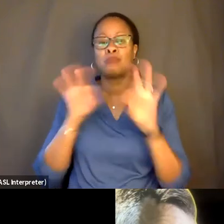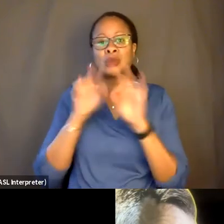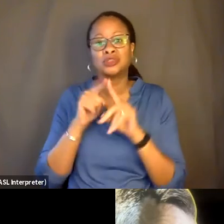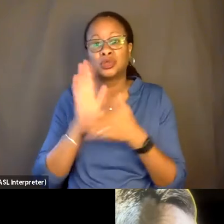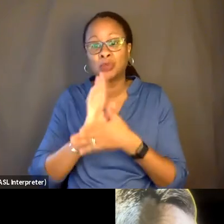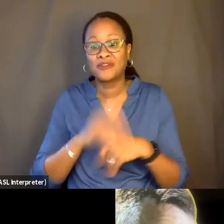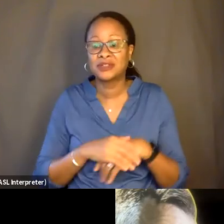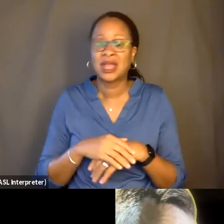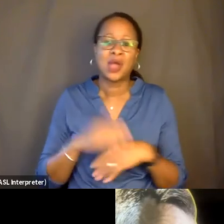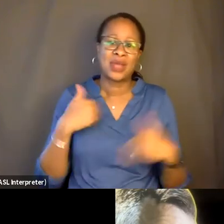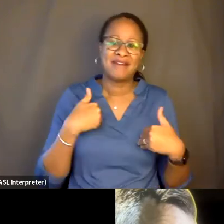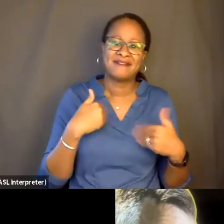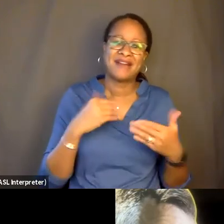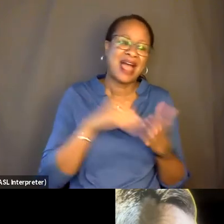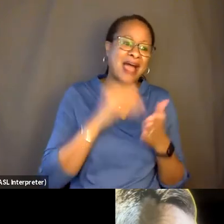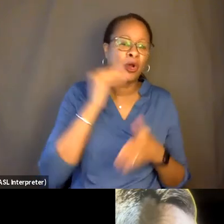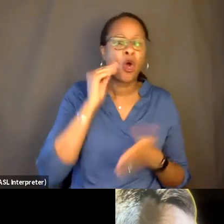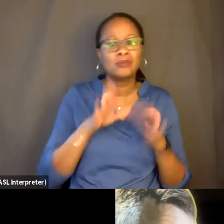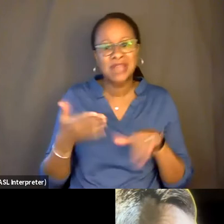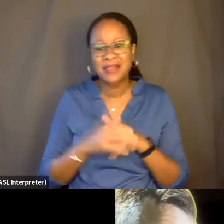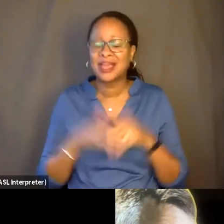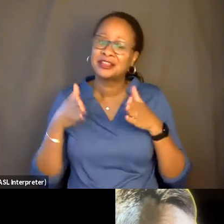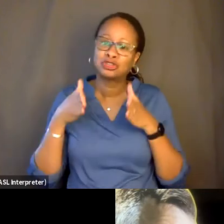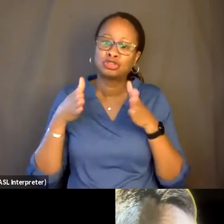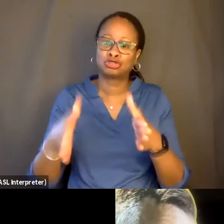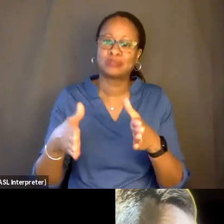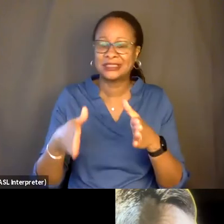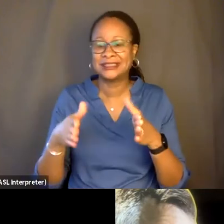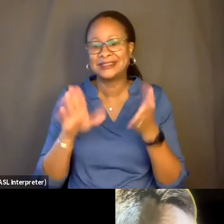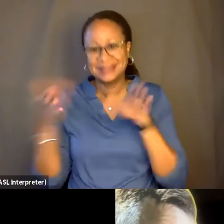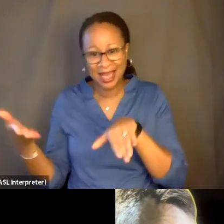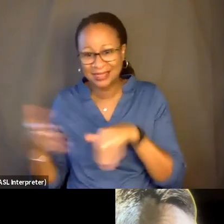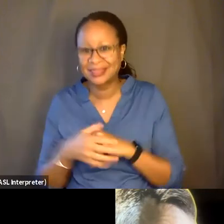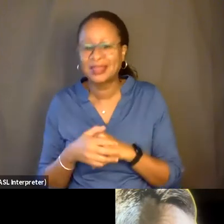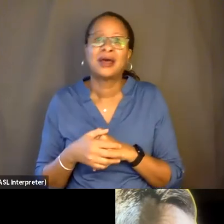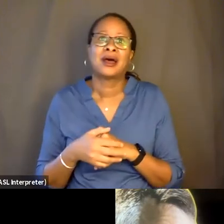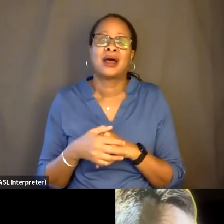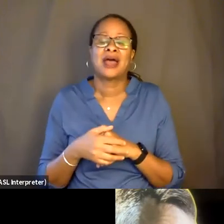the street death, and then there are these dreamlike sequences on-- on a set.